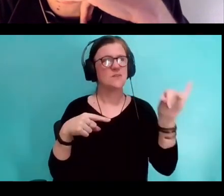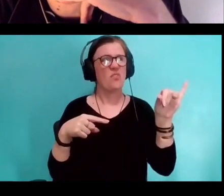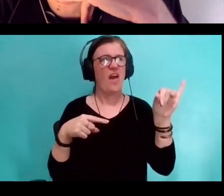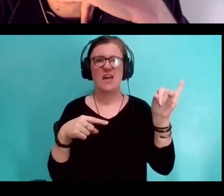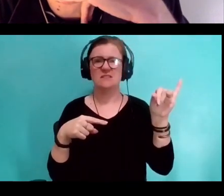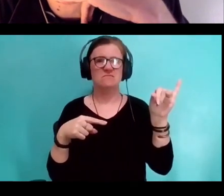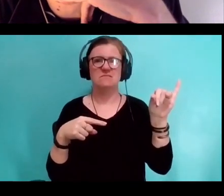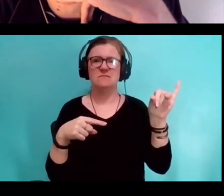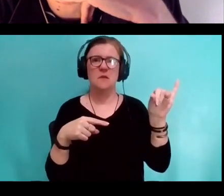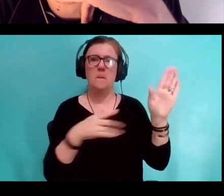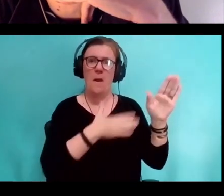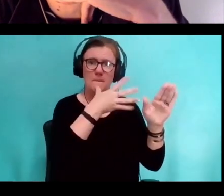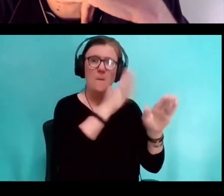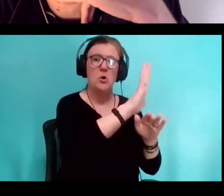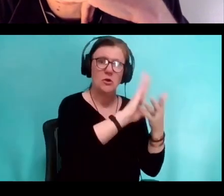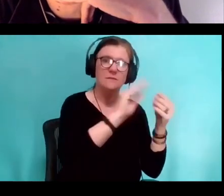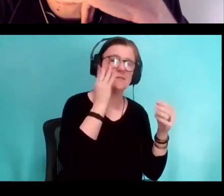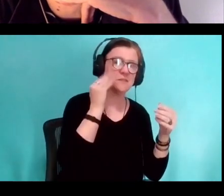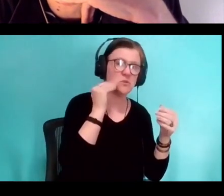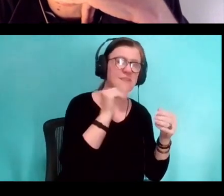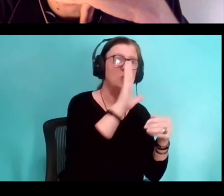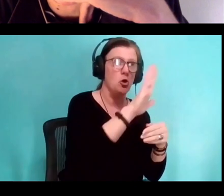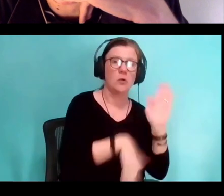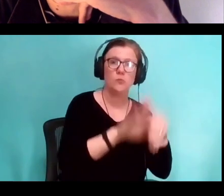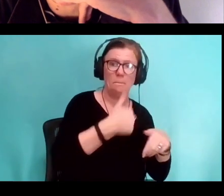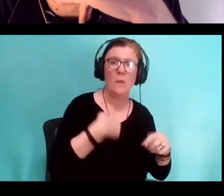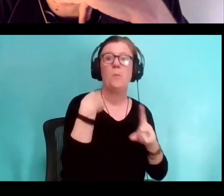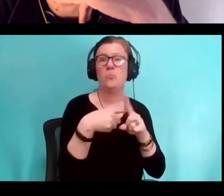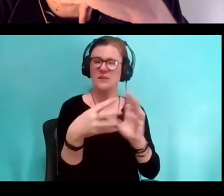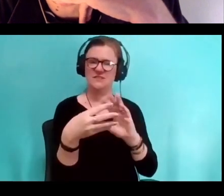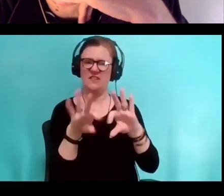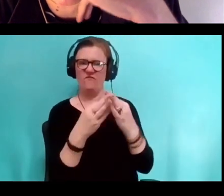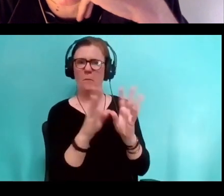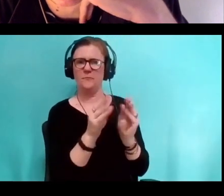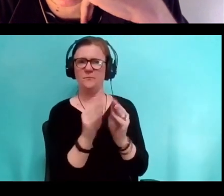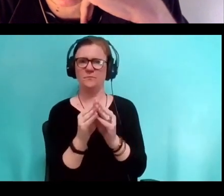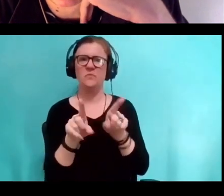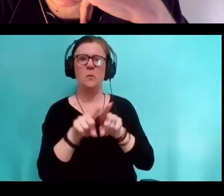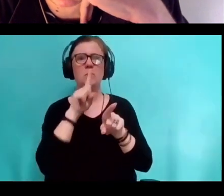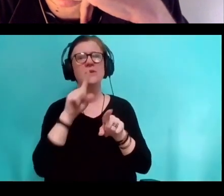that were foundational. And then also, I guess last thing I say is when you're disabled,